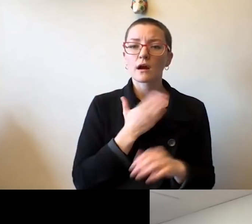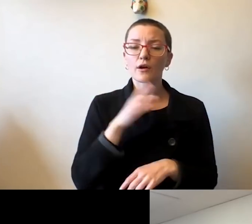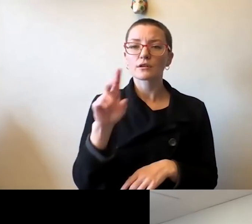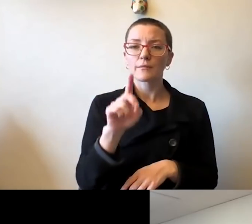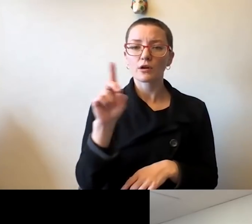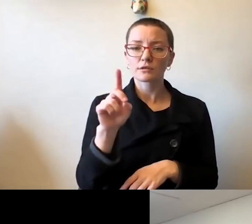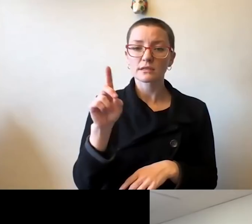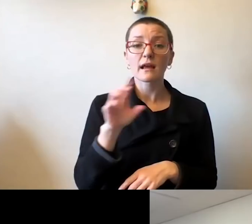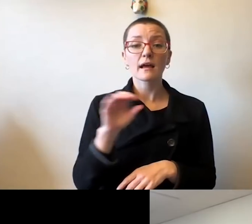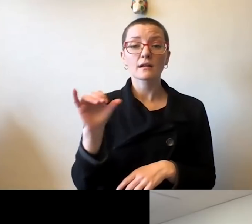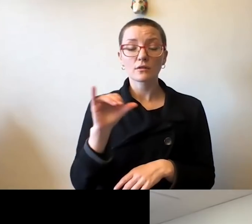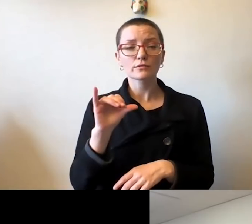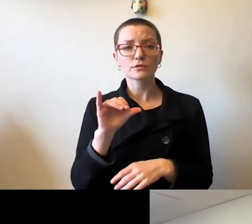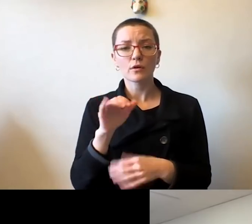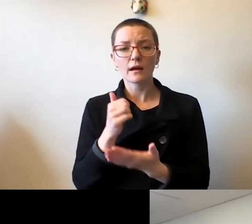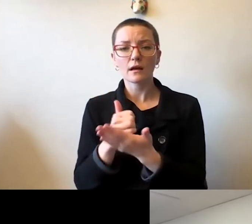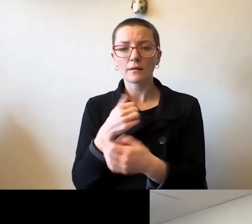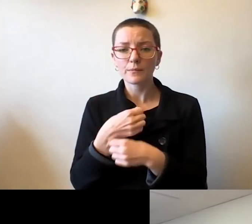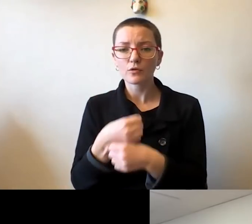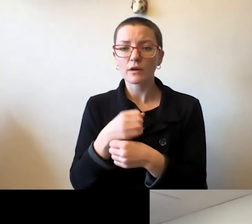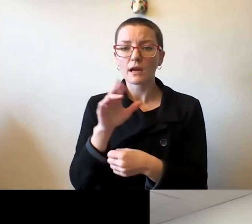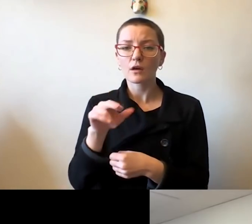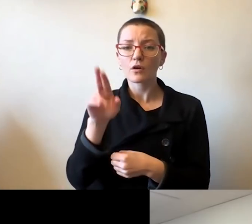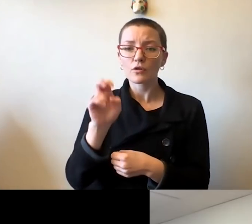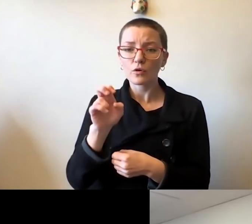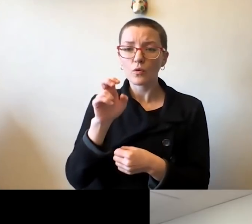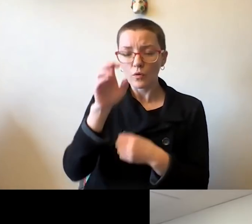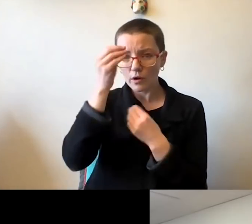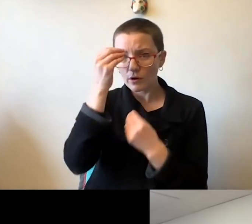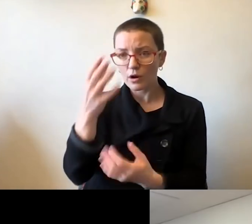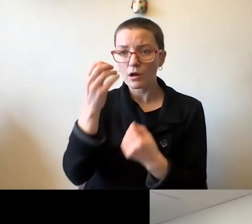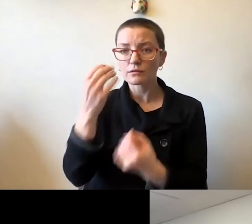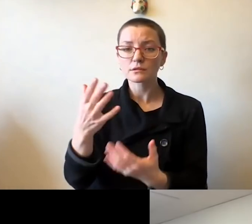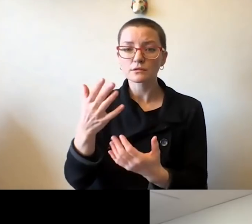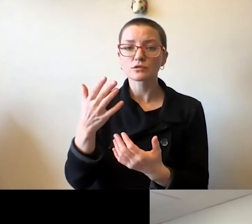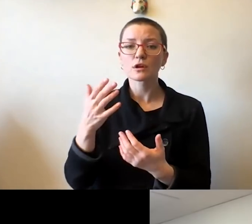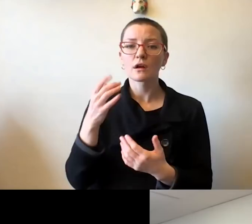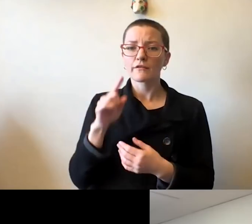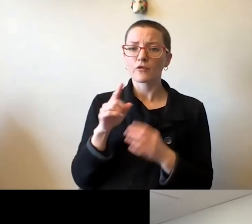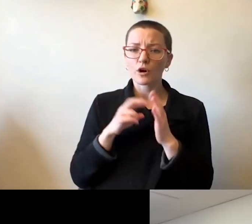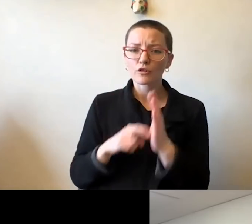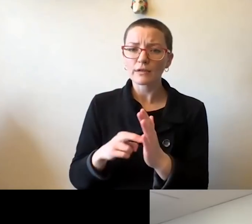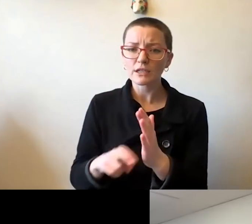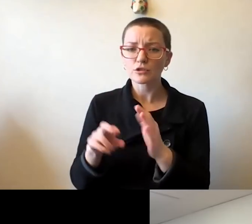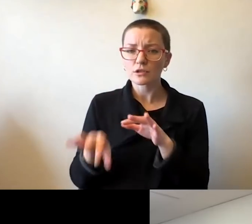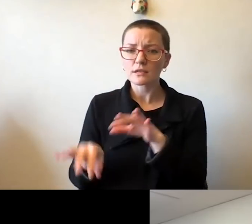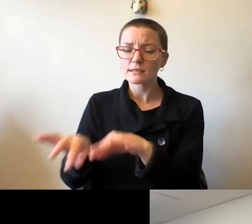of creating the new knowledge and being a catalyst for the research, discovery, and innovation that has come